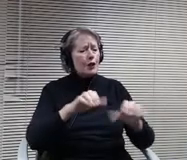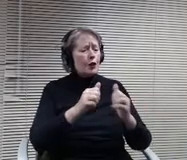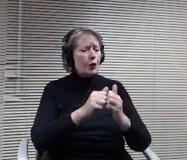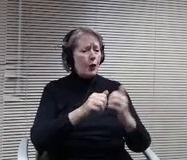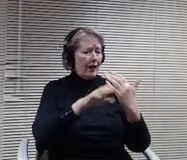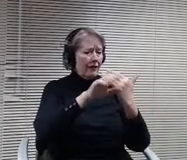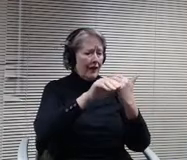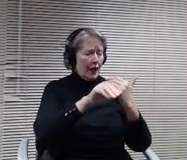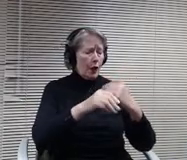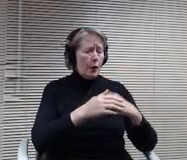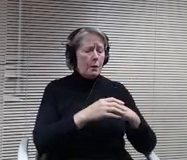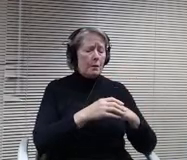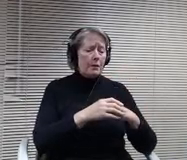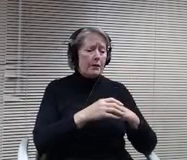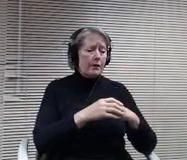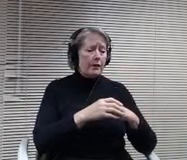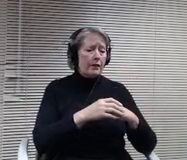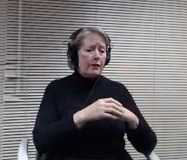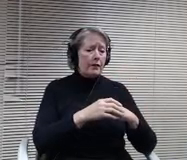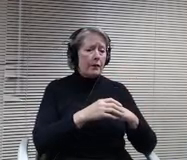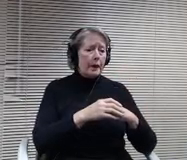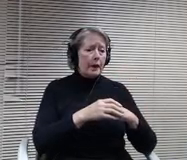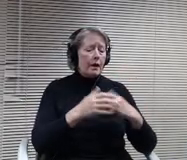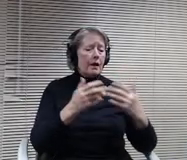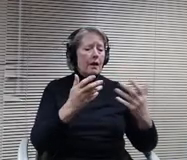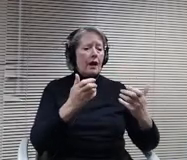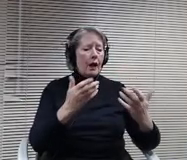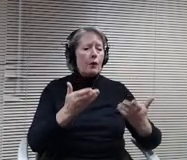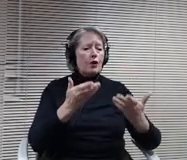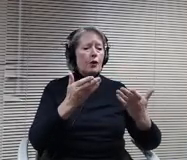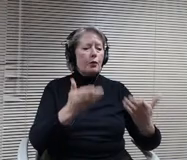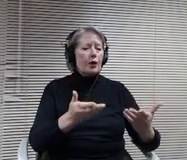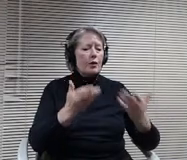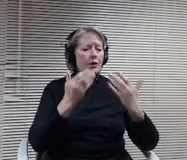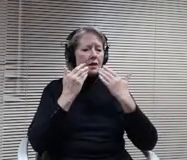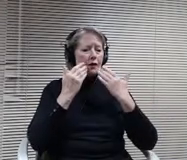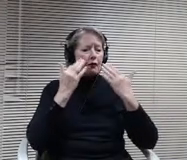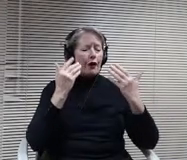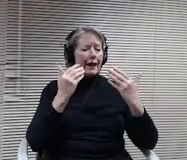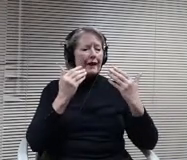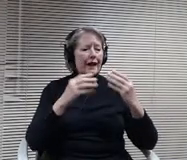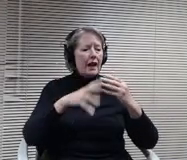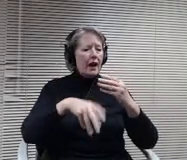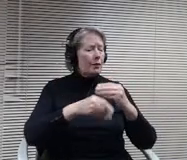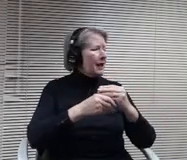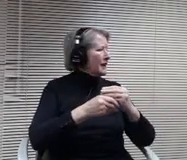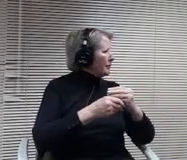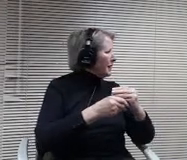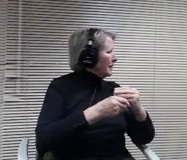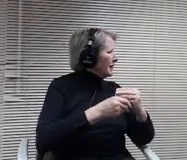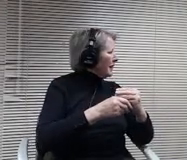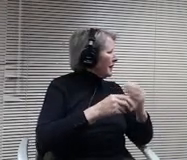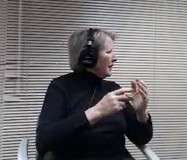propose a friendly amendment or revision in some language just for clarity reasons and then a